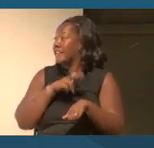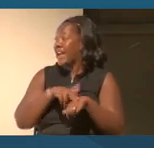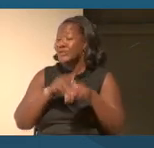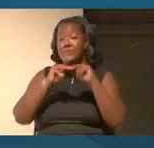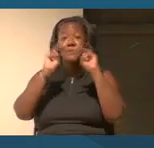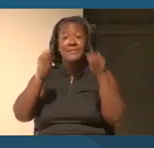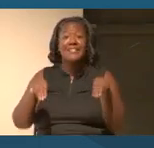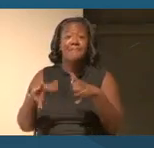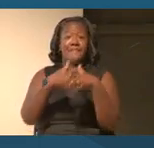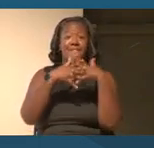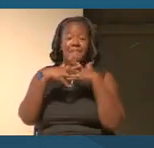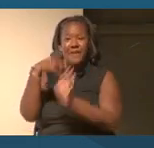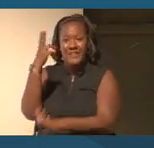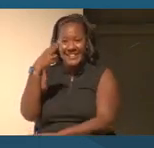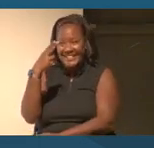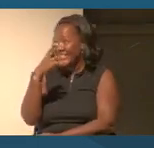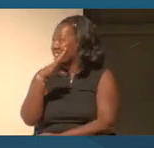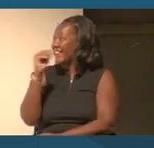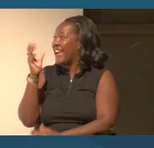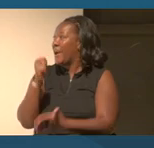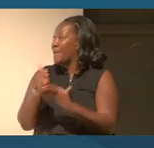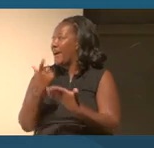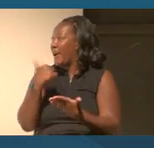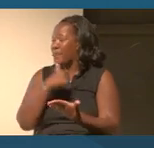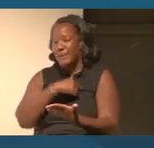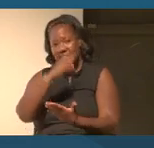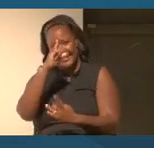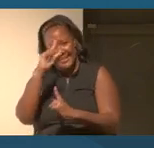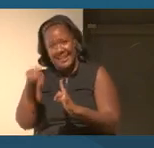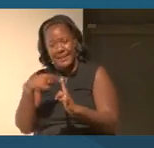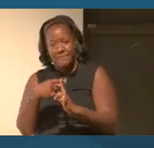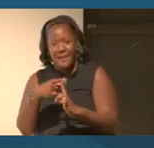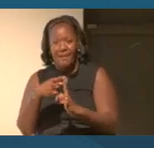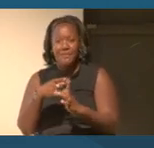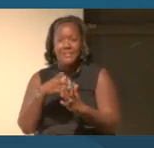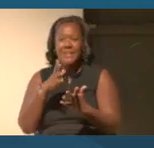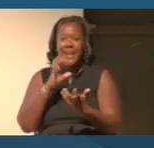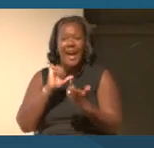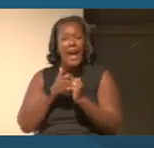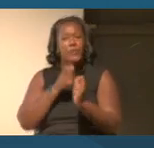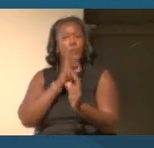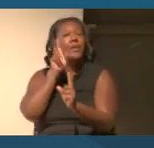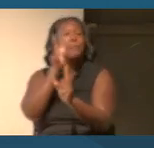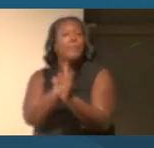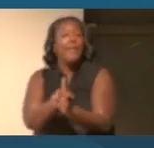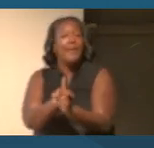History, and will help us to think through brass tacks application for how we take history